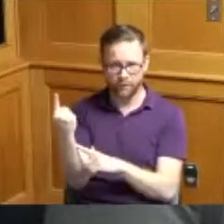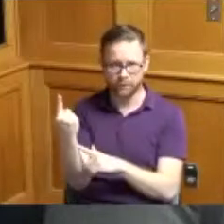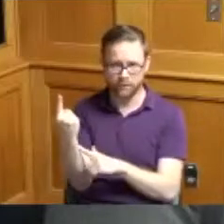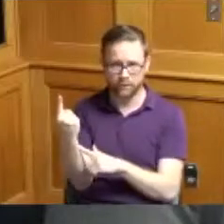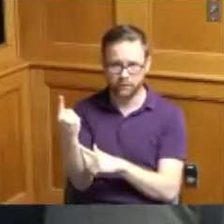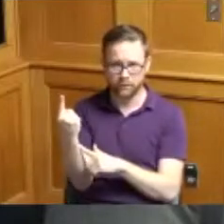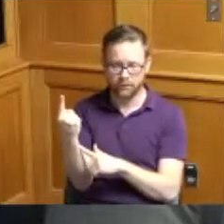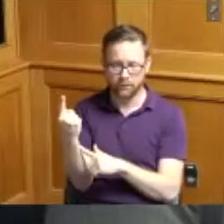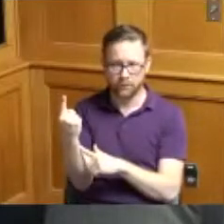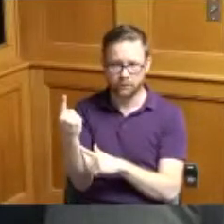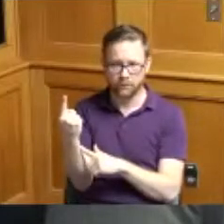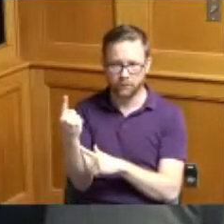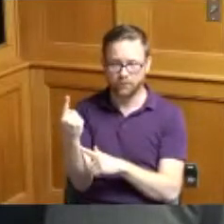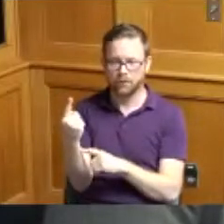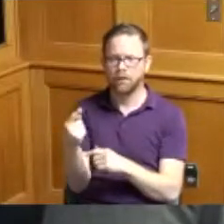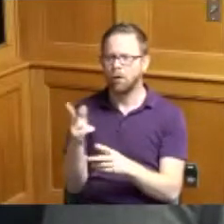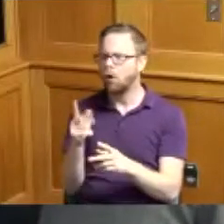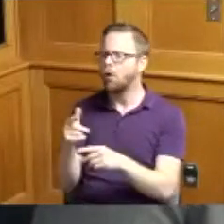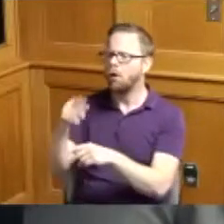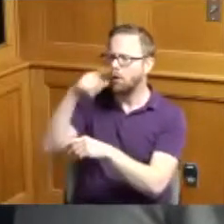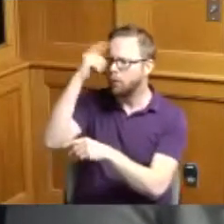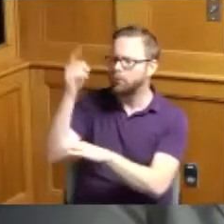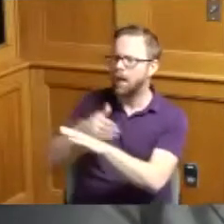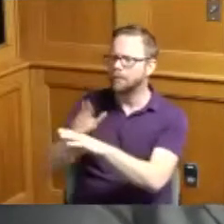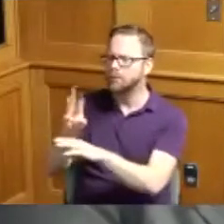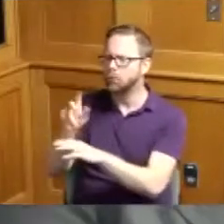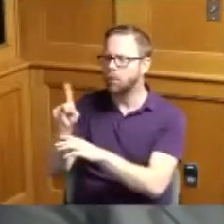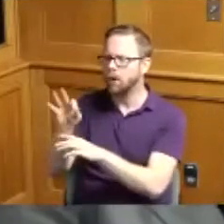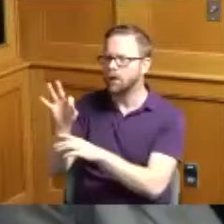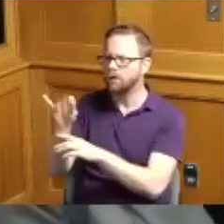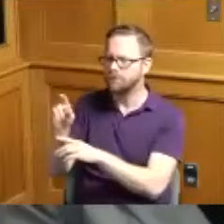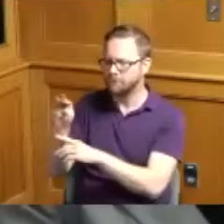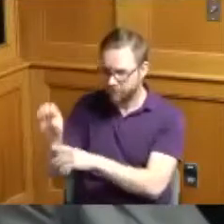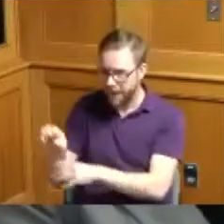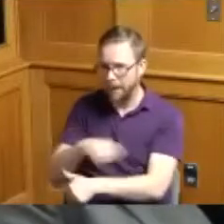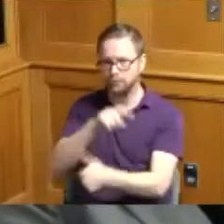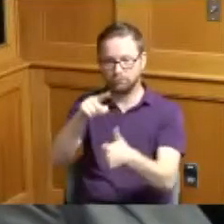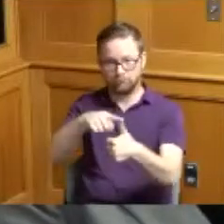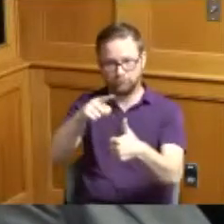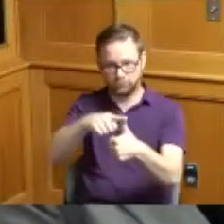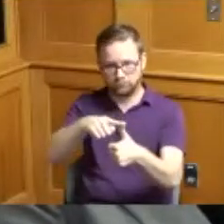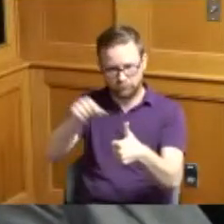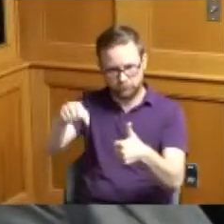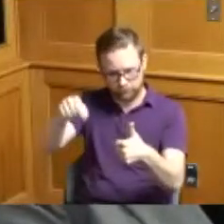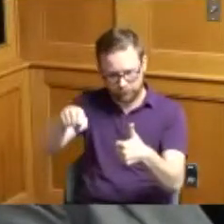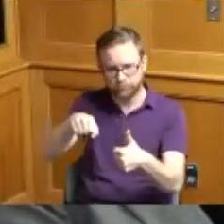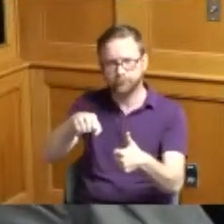so the people say oh the black music Walk of Fame no that's just on the top of it but because it's